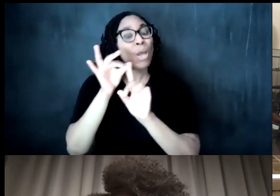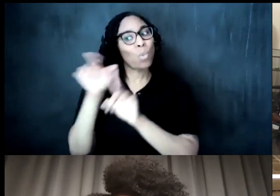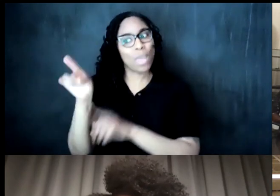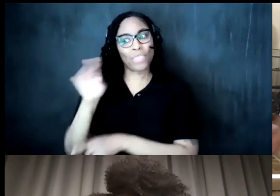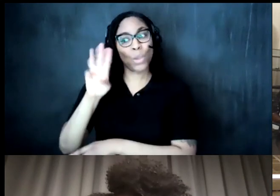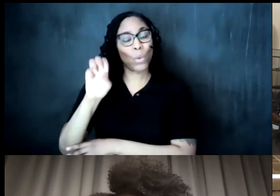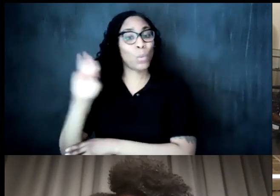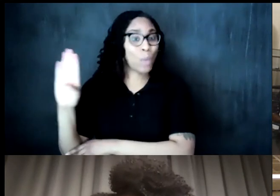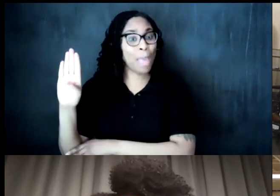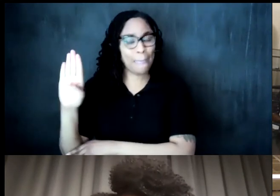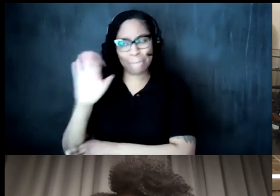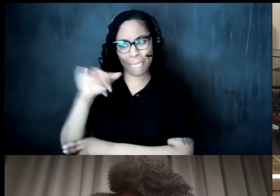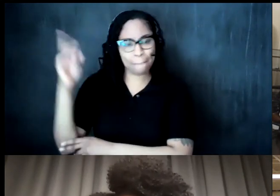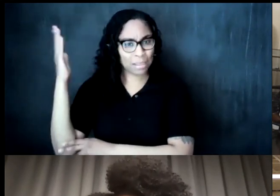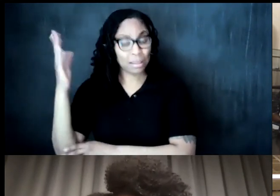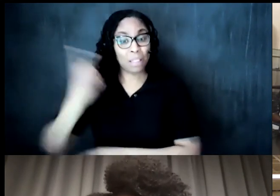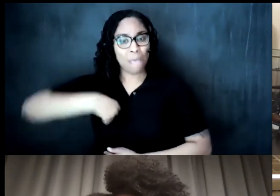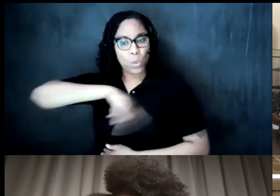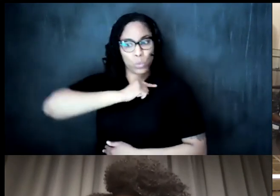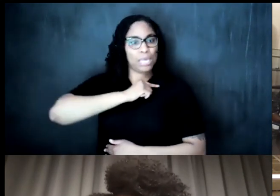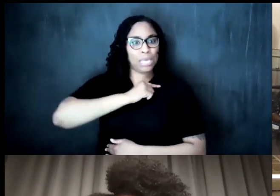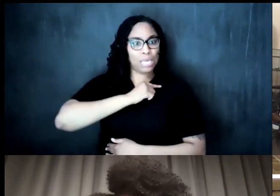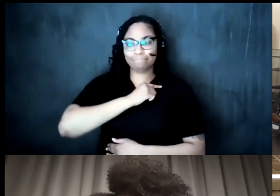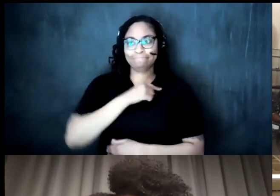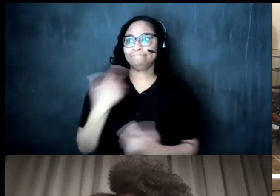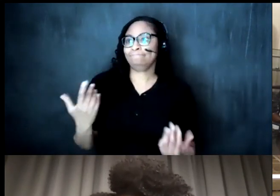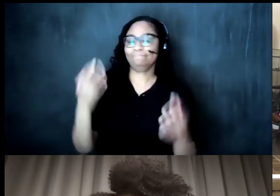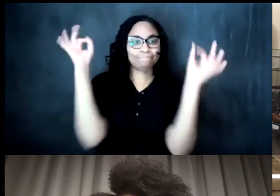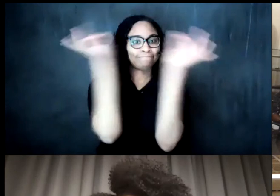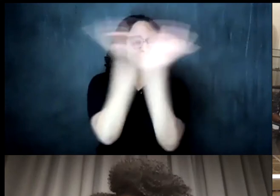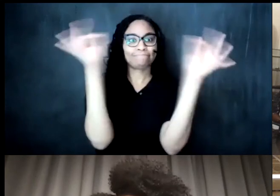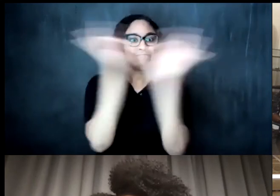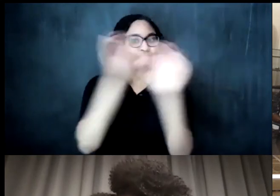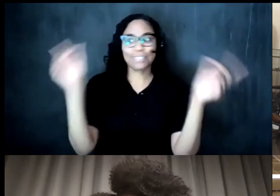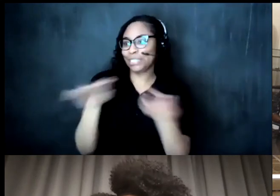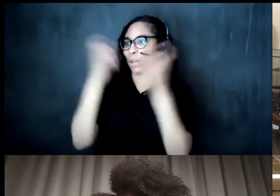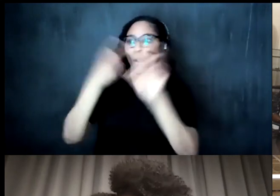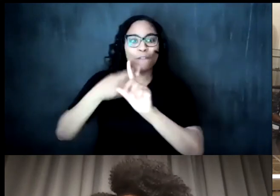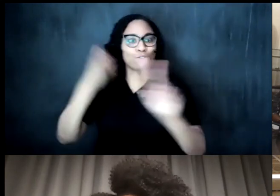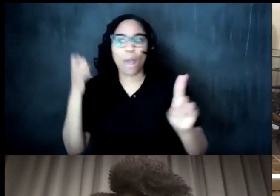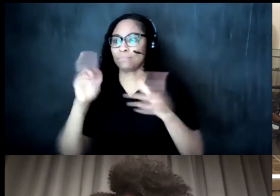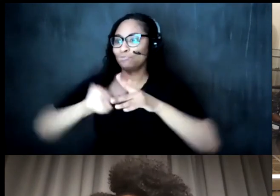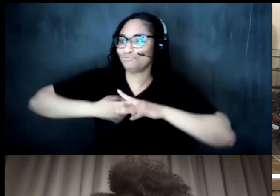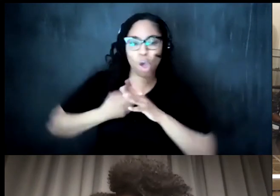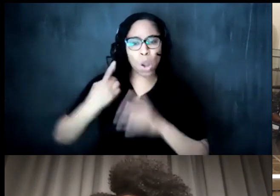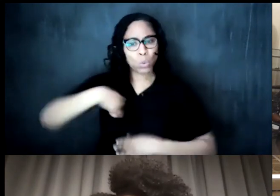the fact that we don't know where these ceremonies come from and we always assume